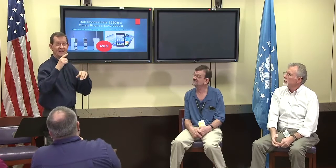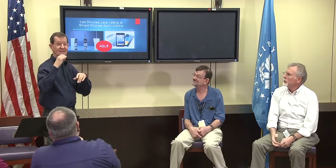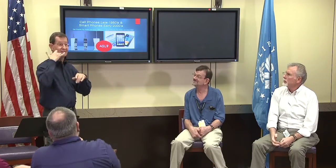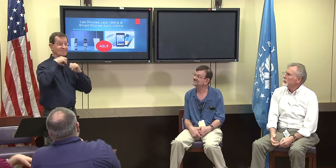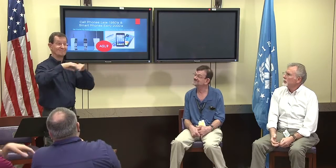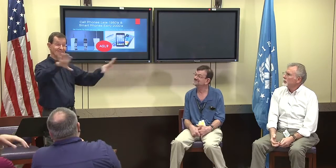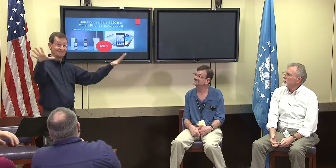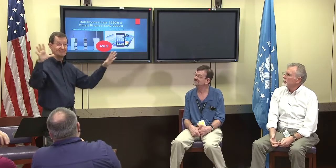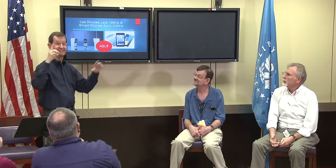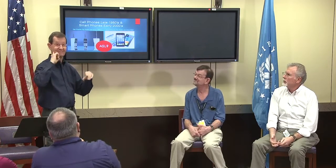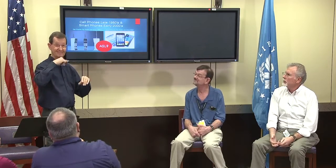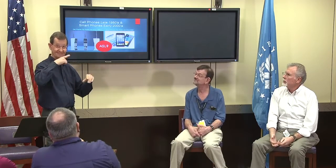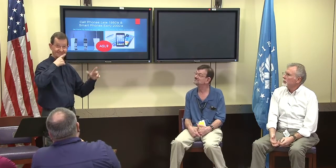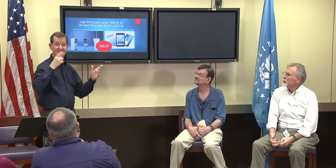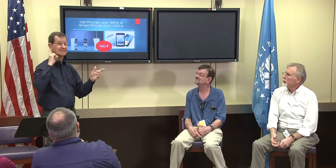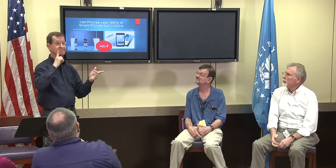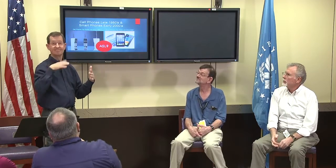I'm going to step back in time here a little bit.